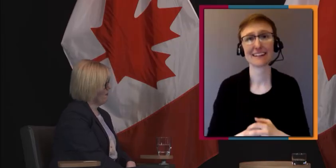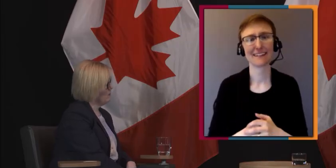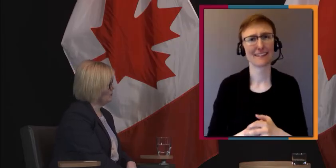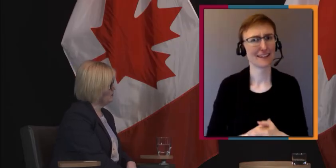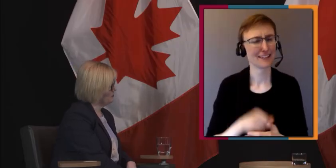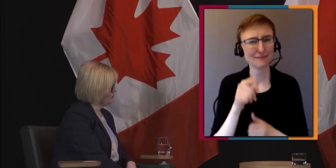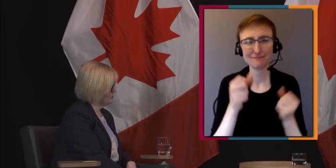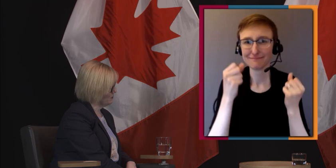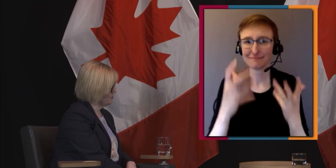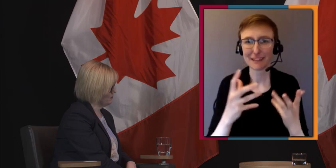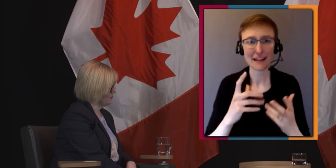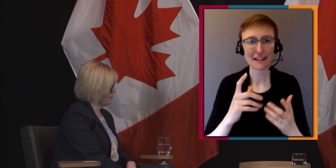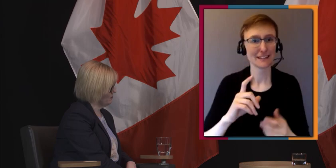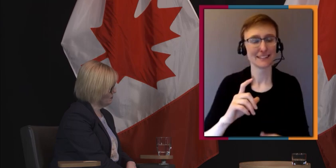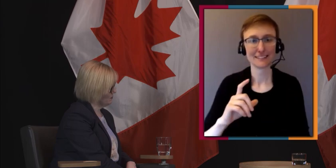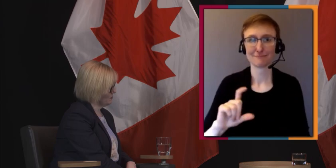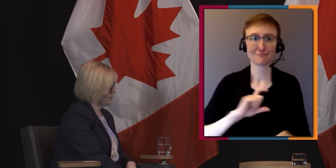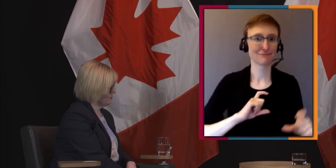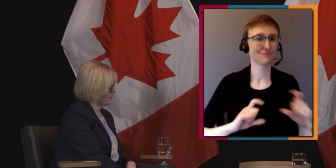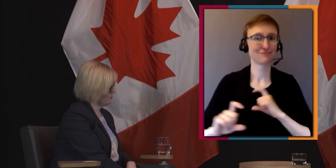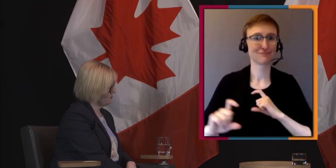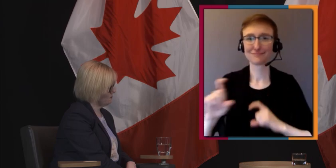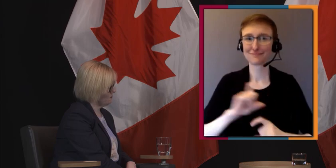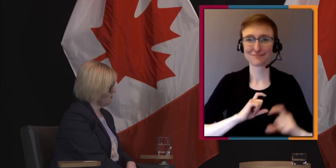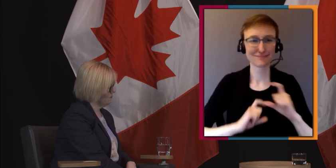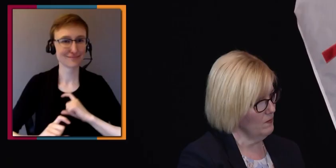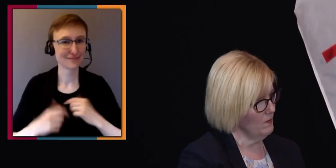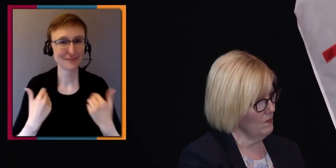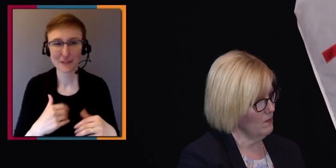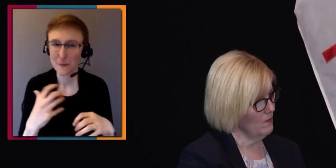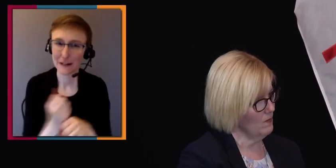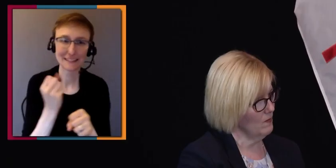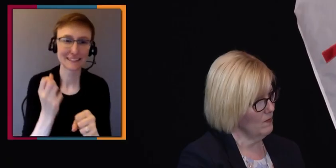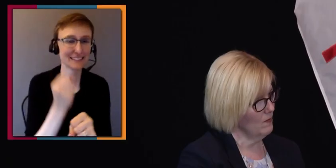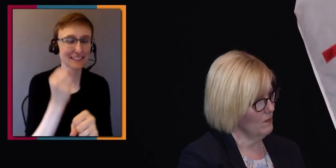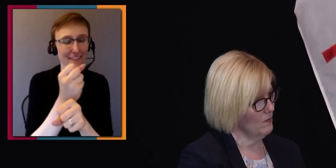But did that set you up in some sense with an attitude toward disabilities